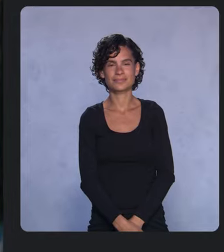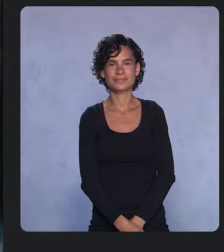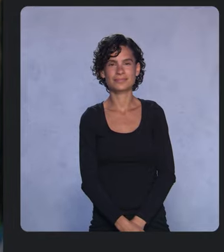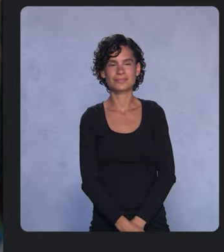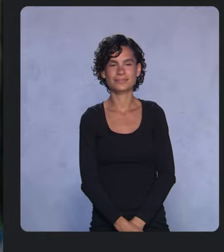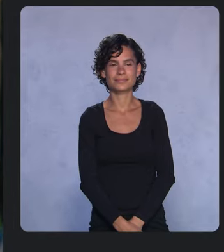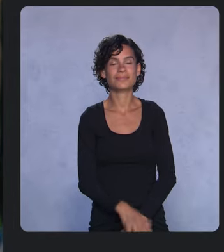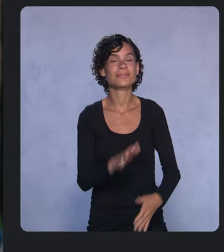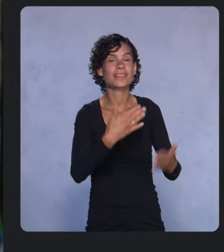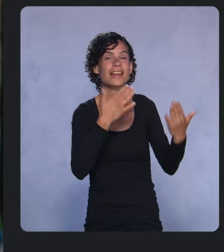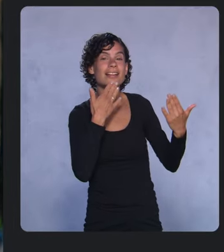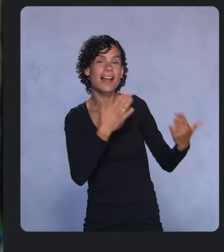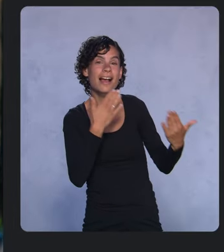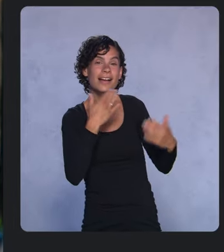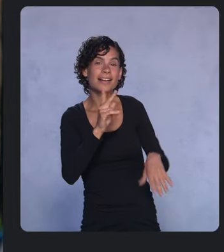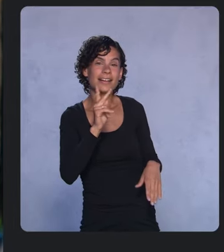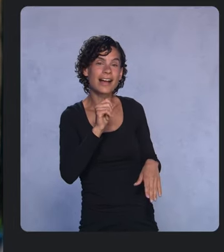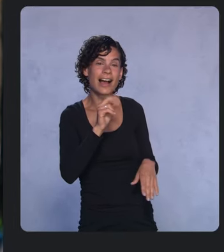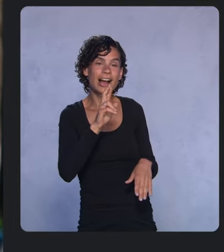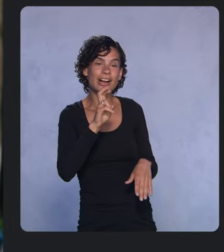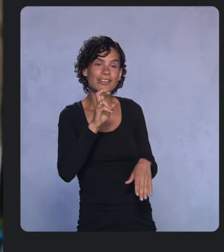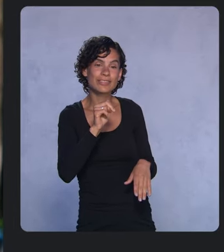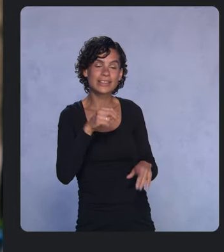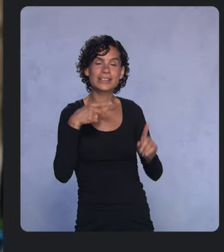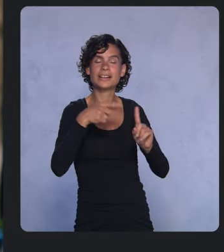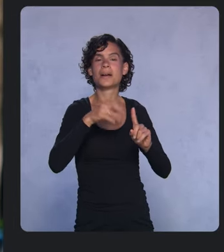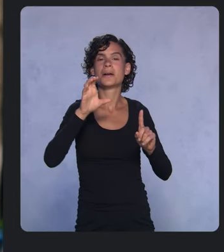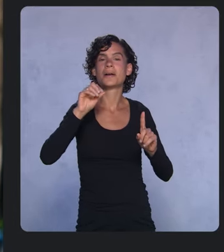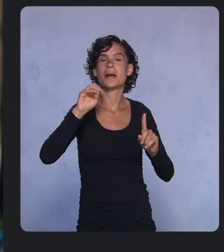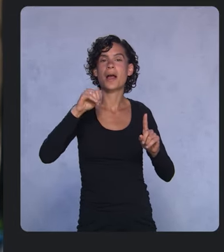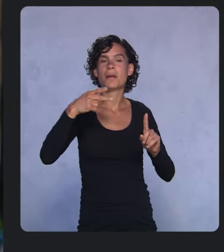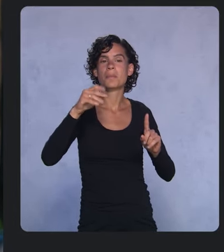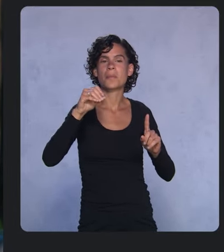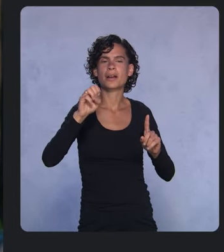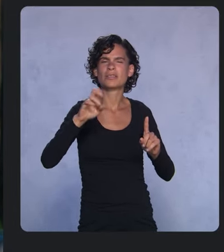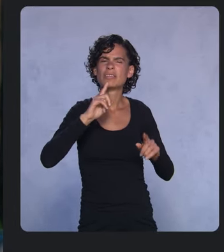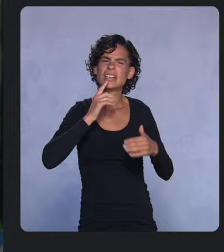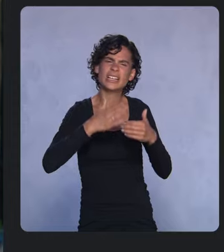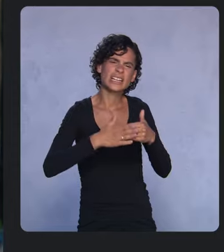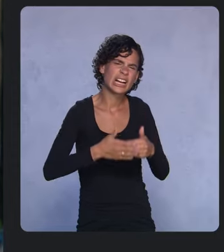Thank you, Karen, Compose makes it a lot easier and also a lot more fun to build beautiful UIs.